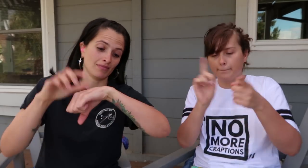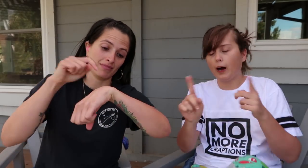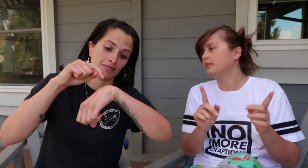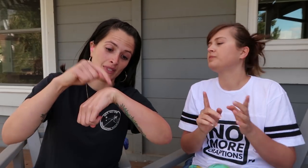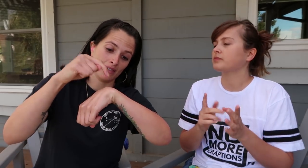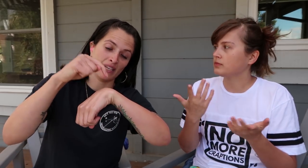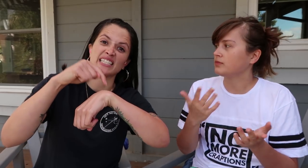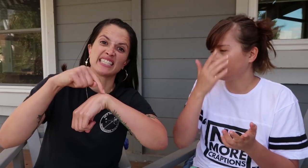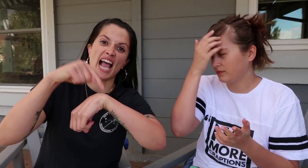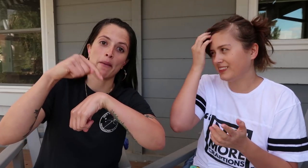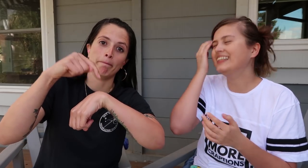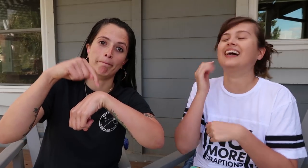It’s time.